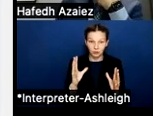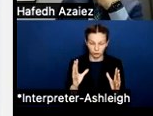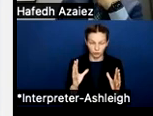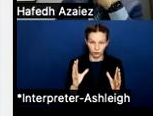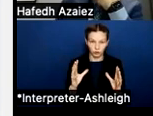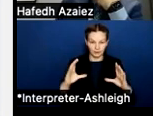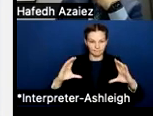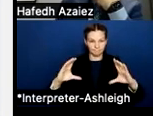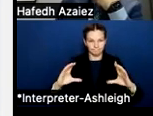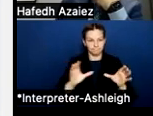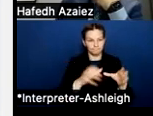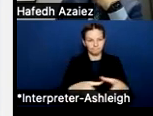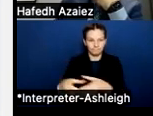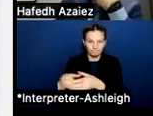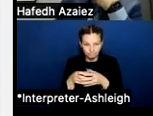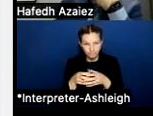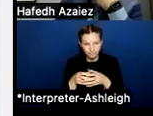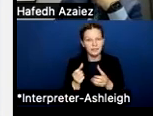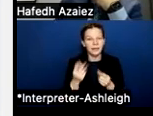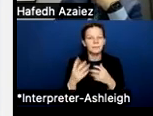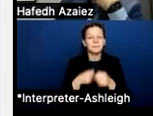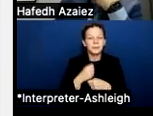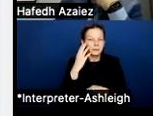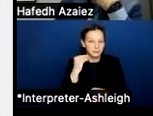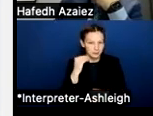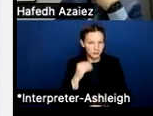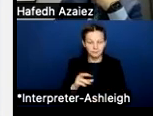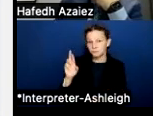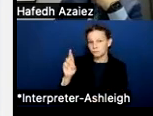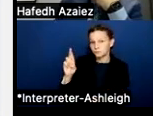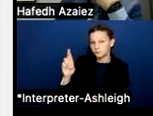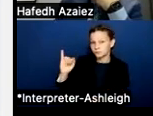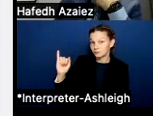So Round Rock ISD has always prided ourselves on the experience